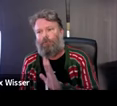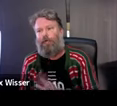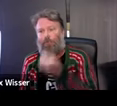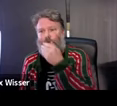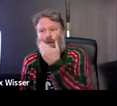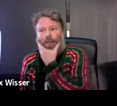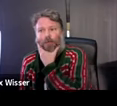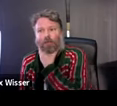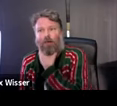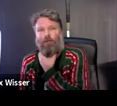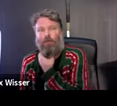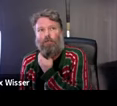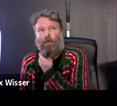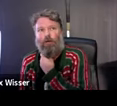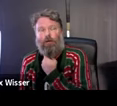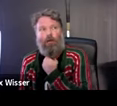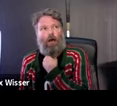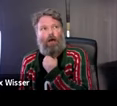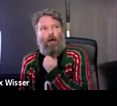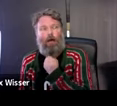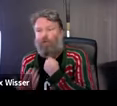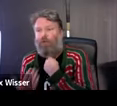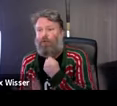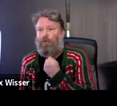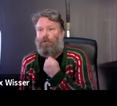lot of works that were self-deprecating --